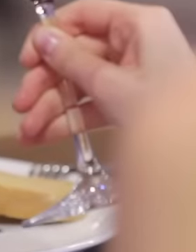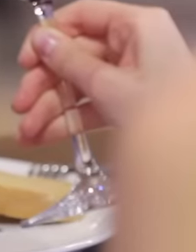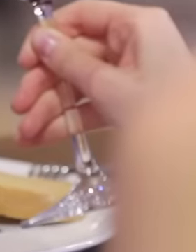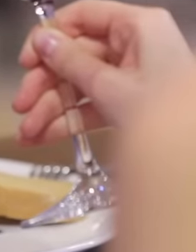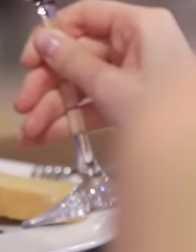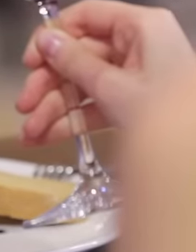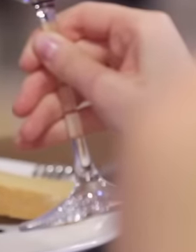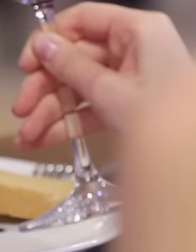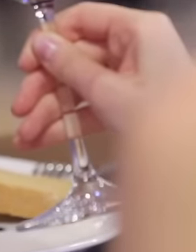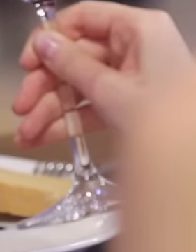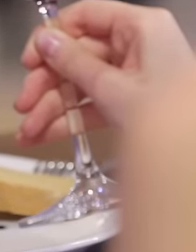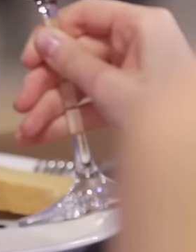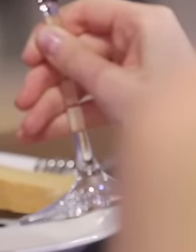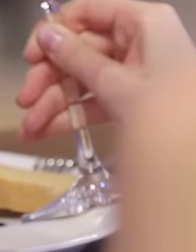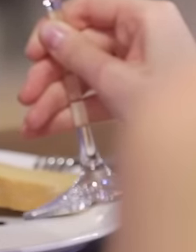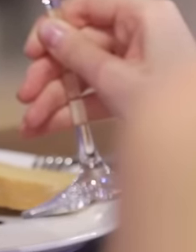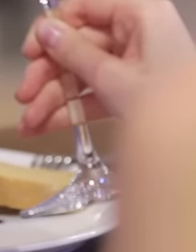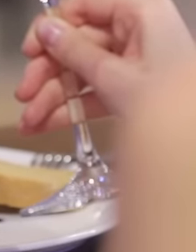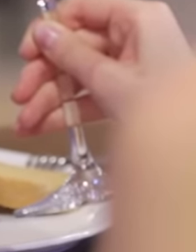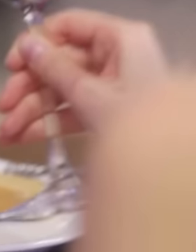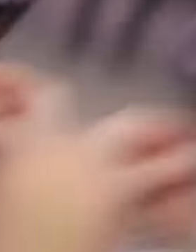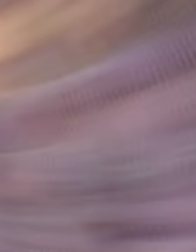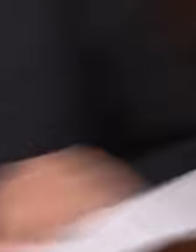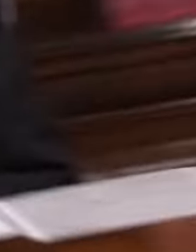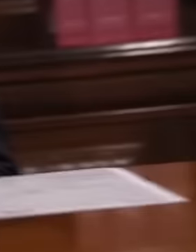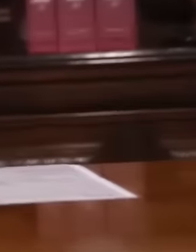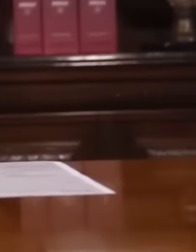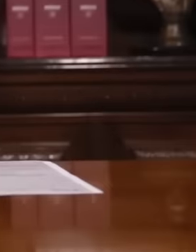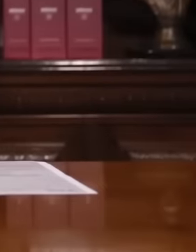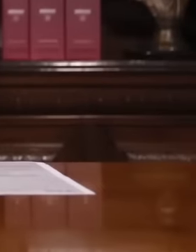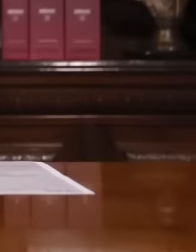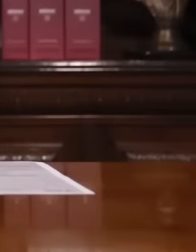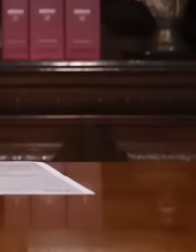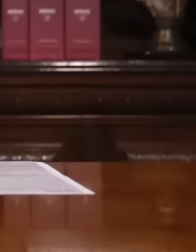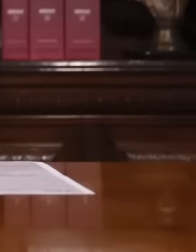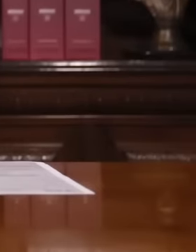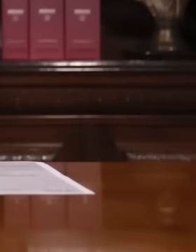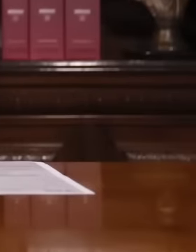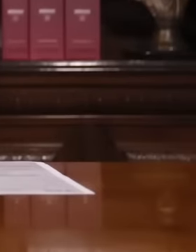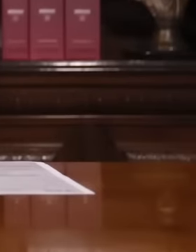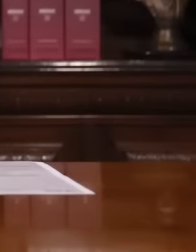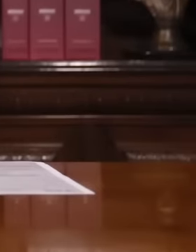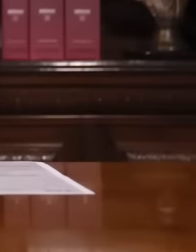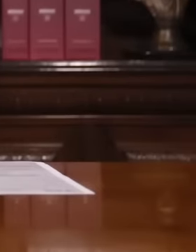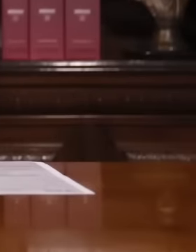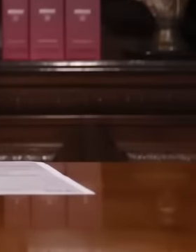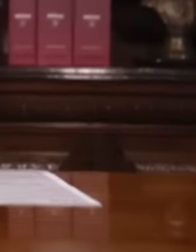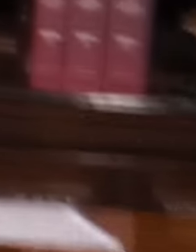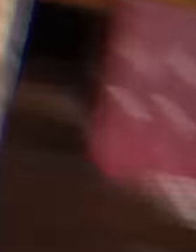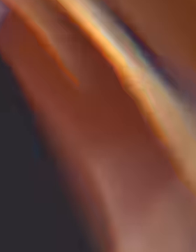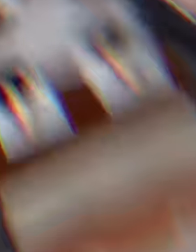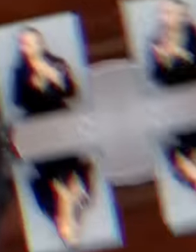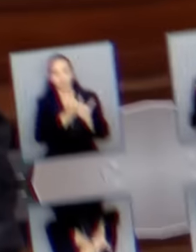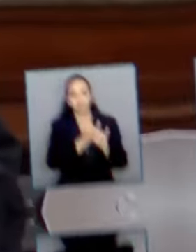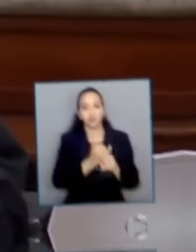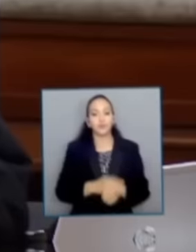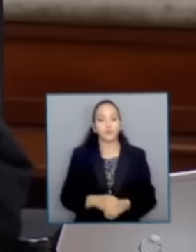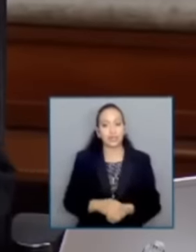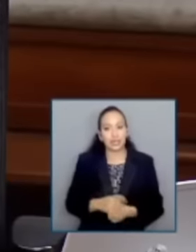President López Obrador has said that a lot of money moves the